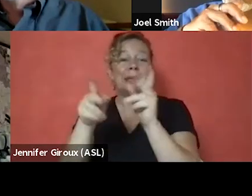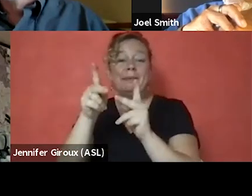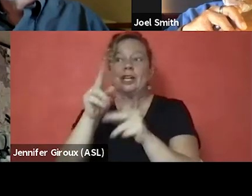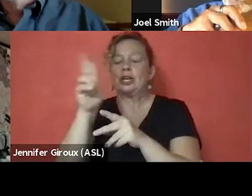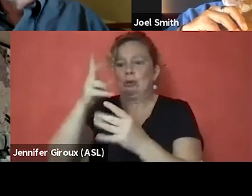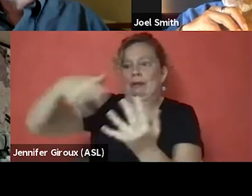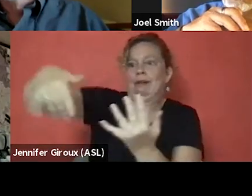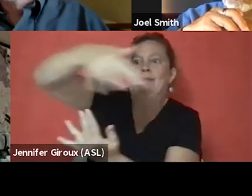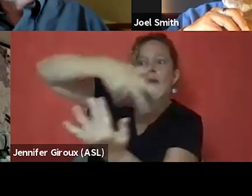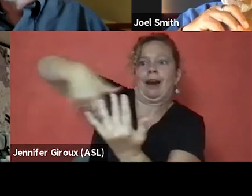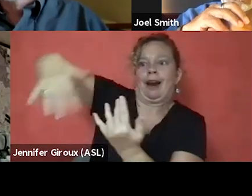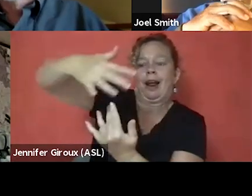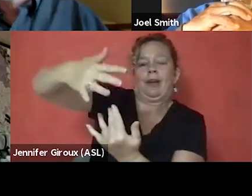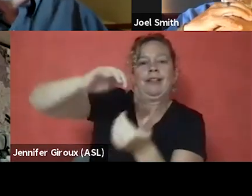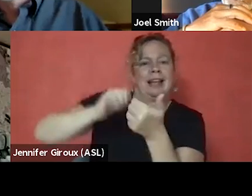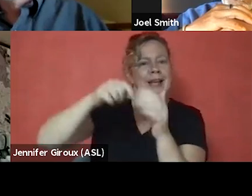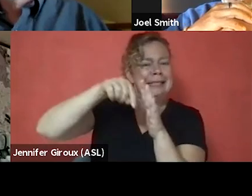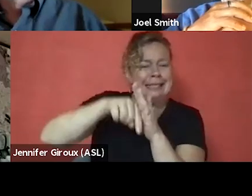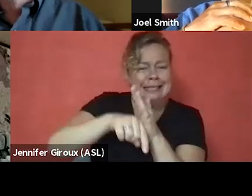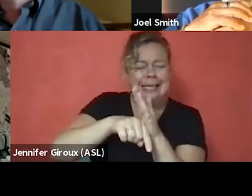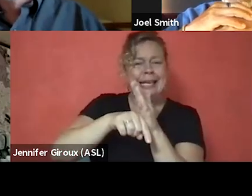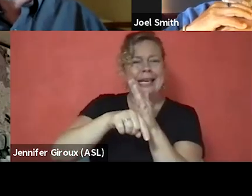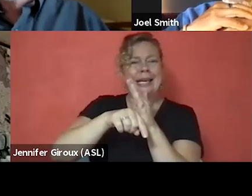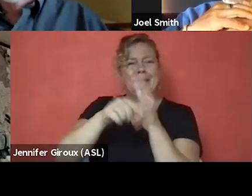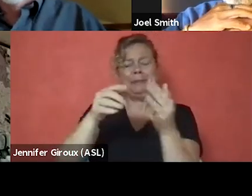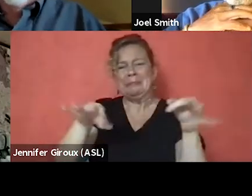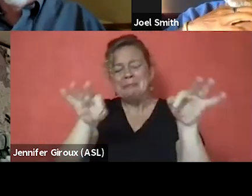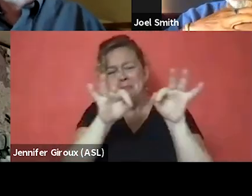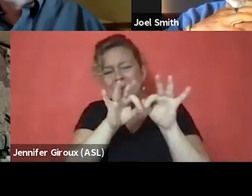That's how deep and prevalent pernicious stigma can be.